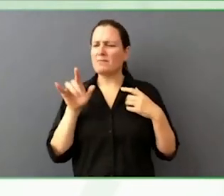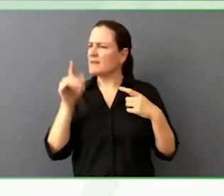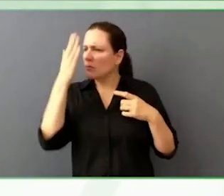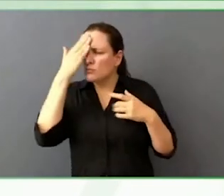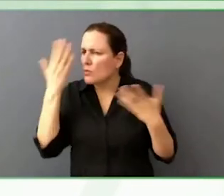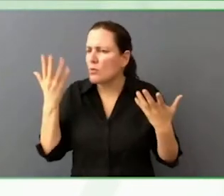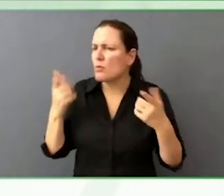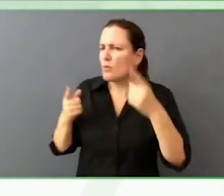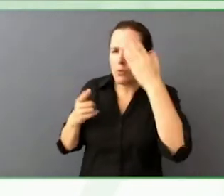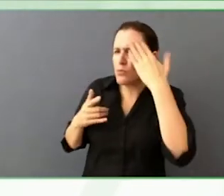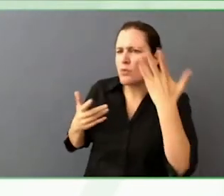Feedback we had got.